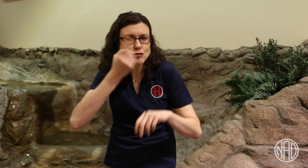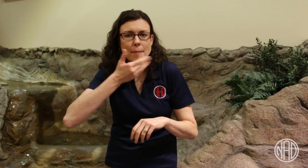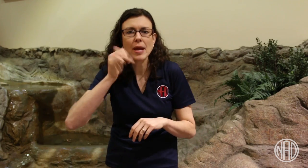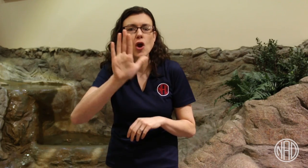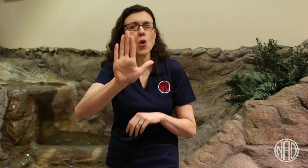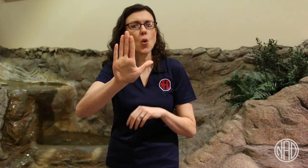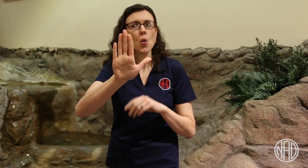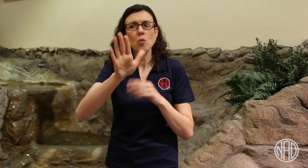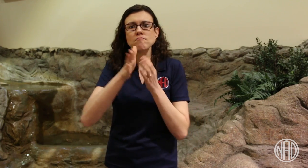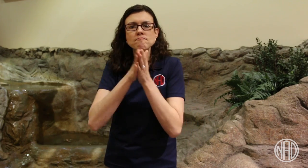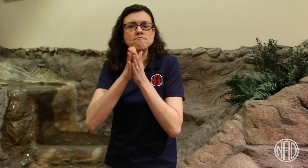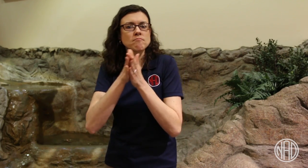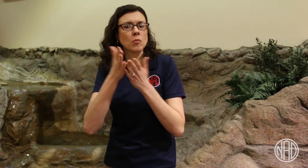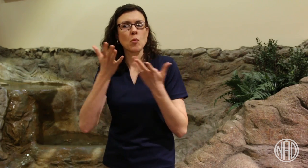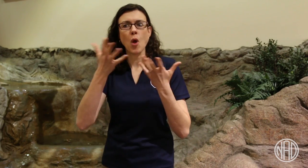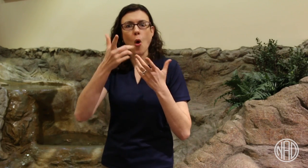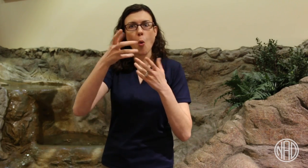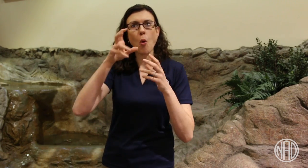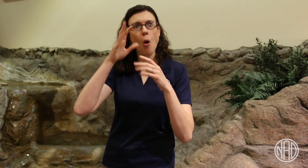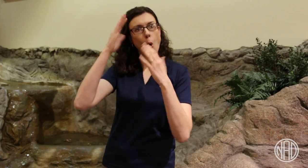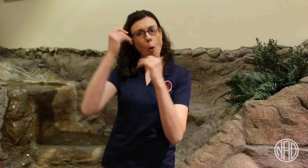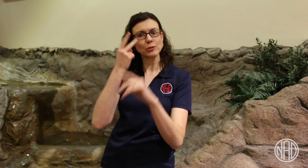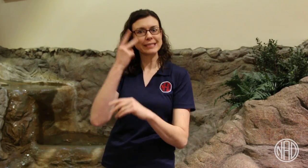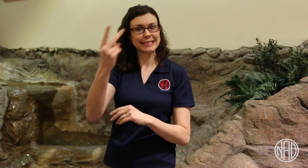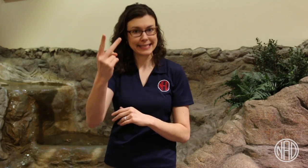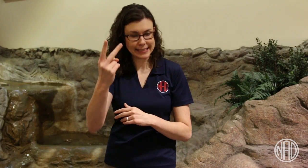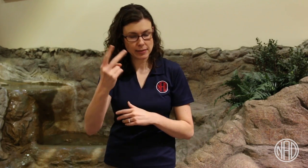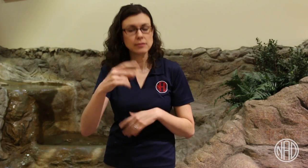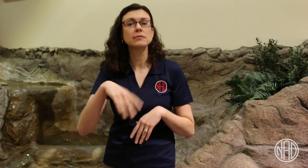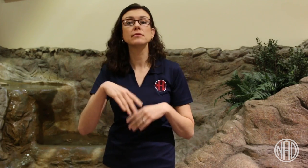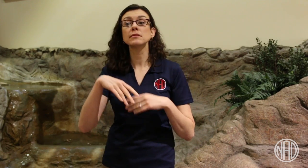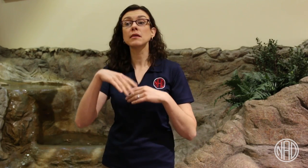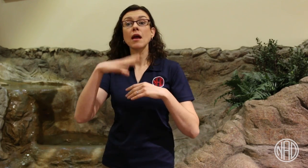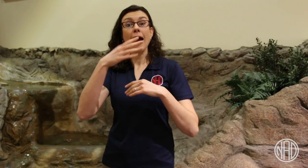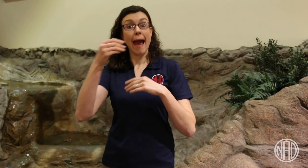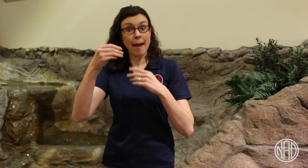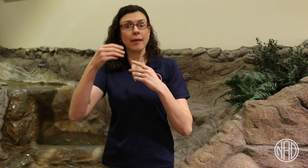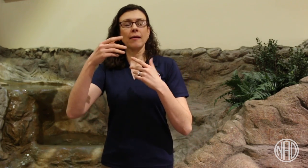find out what you hope to see from the NAD.